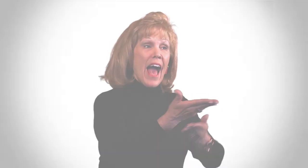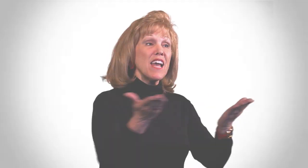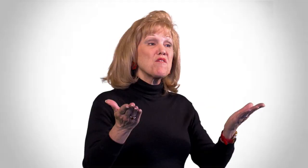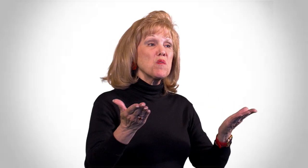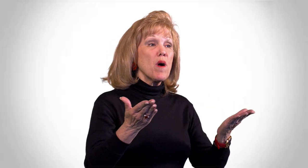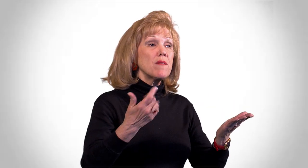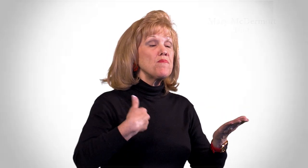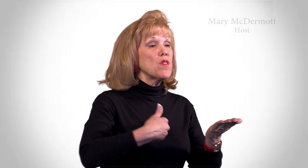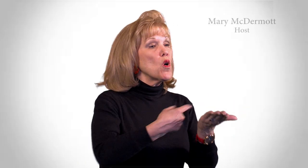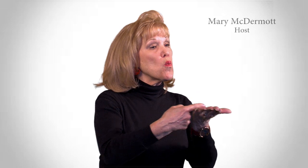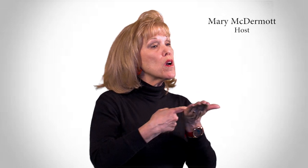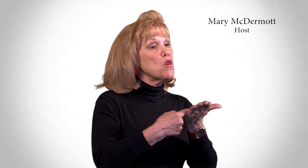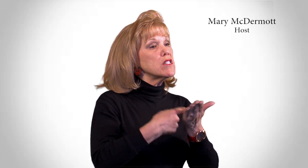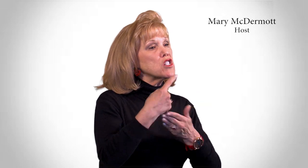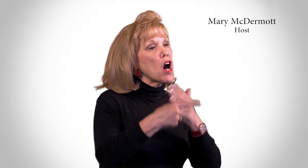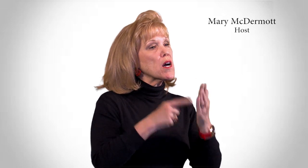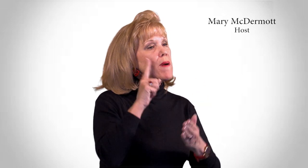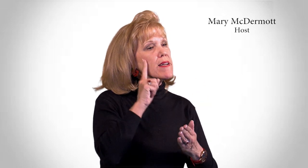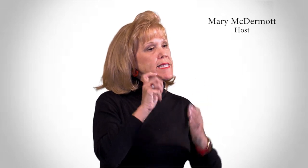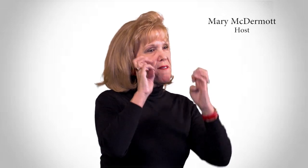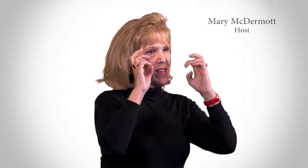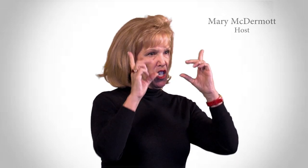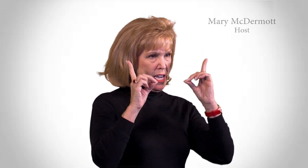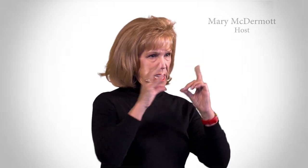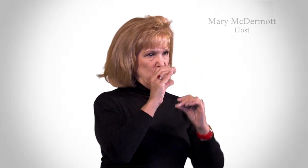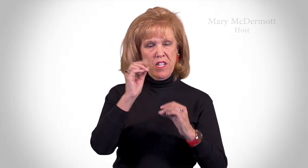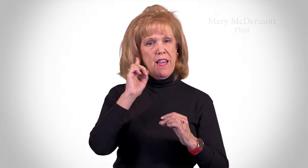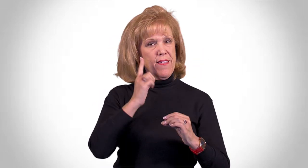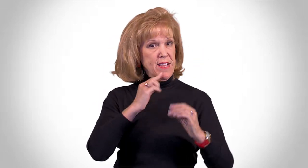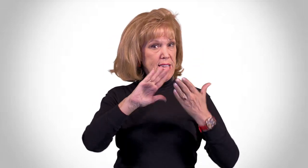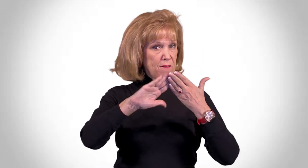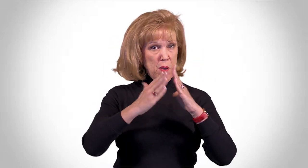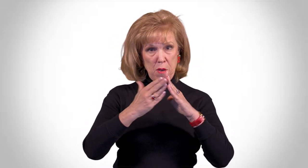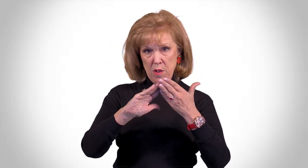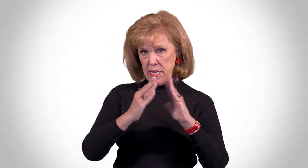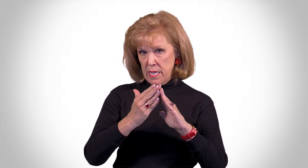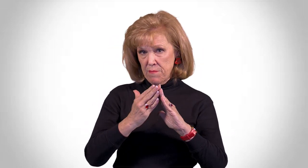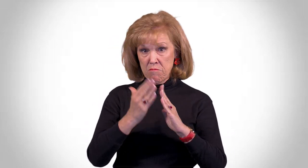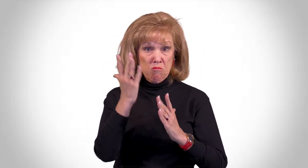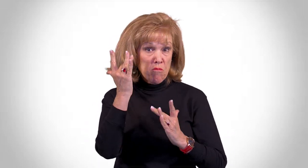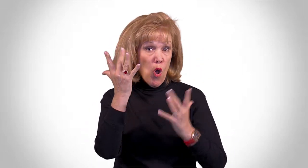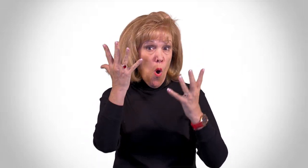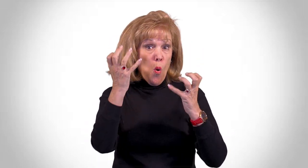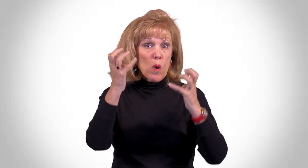Hi, everyone! We’re going to talk about Deaf Education and the Deaf community.